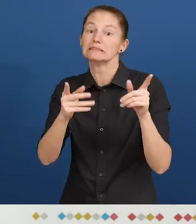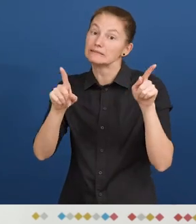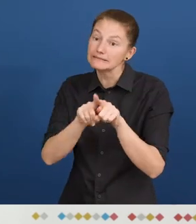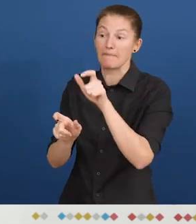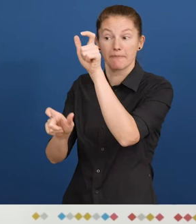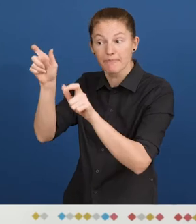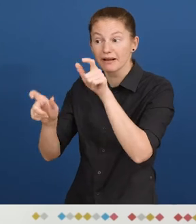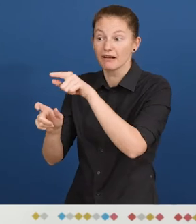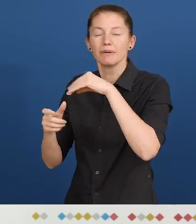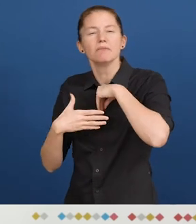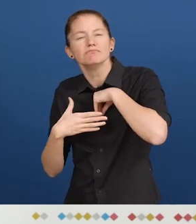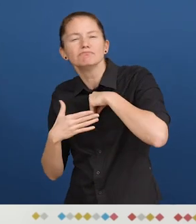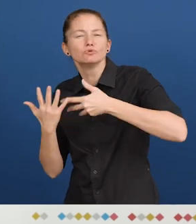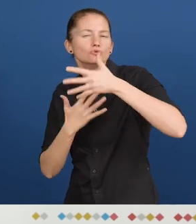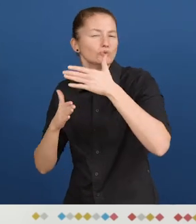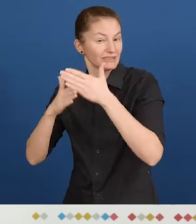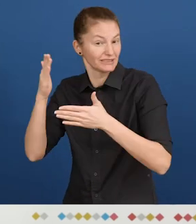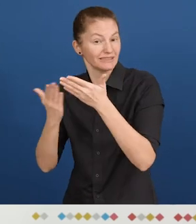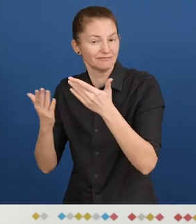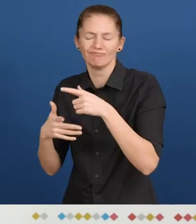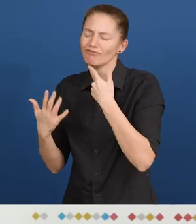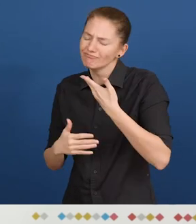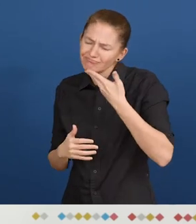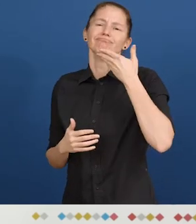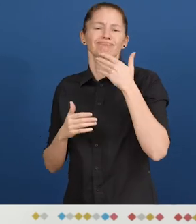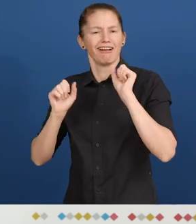and we are proud to provide this opportunity to Enosh service users."